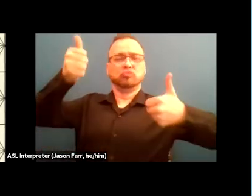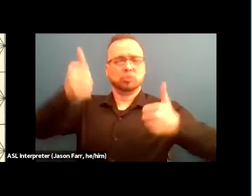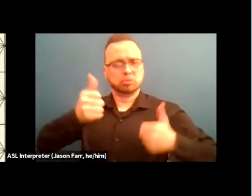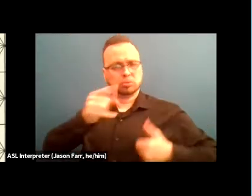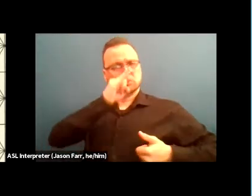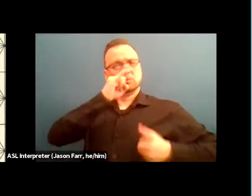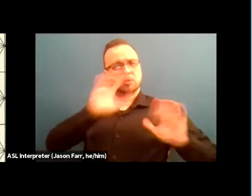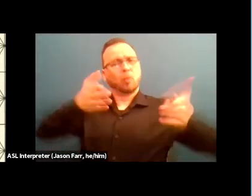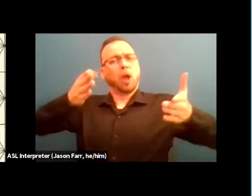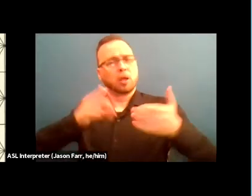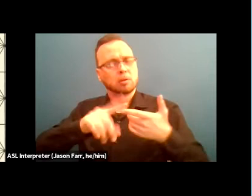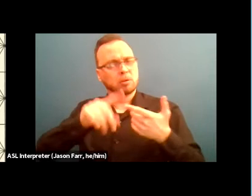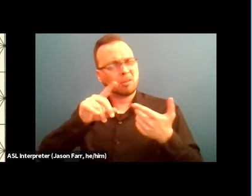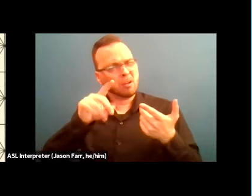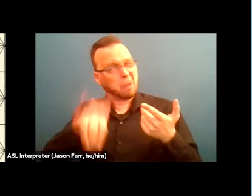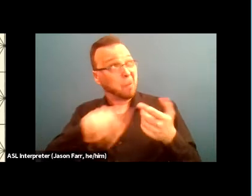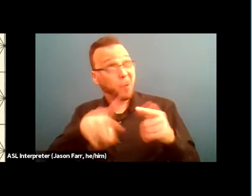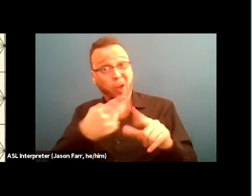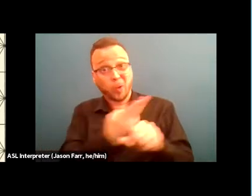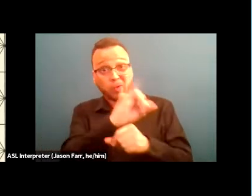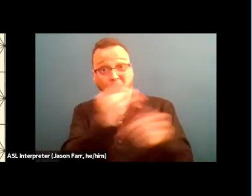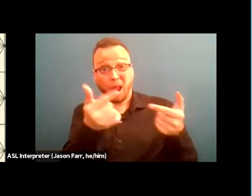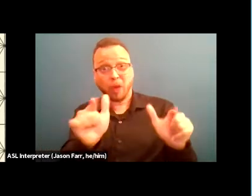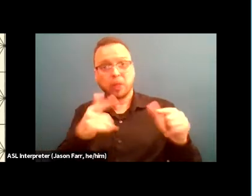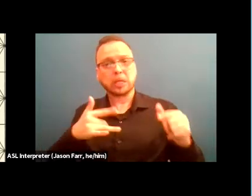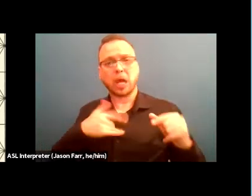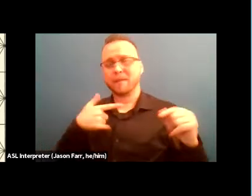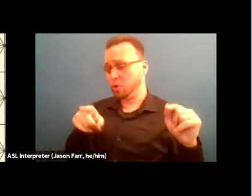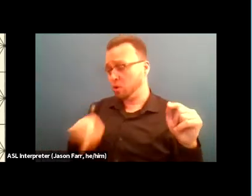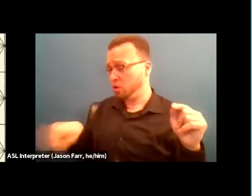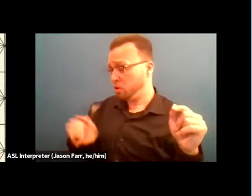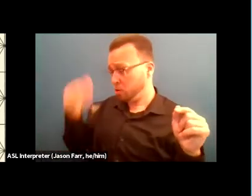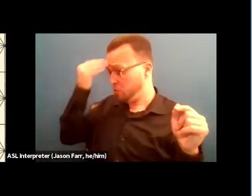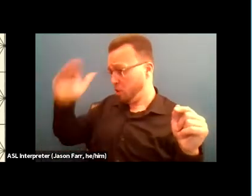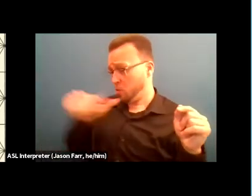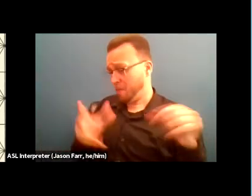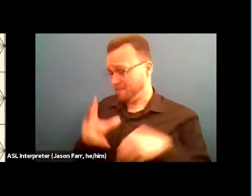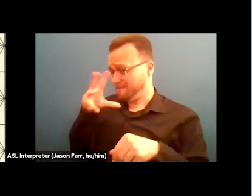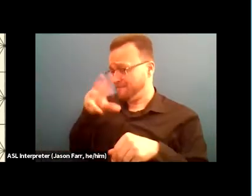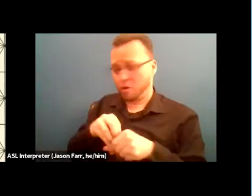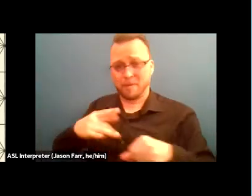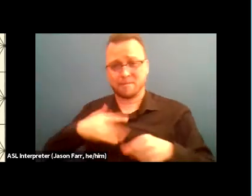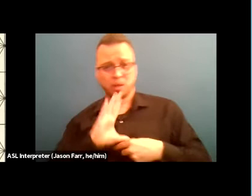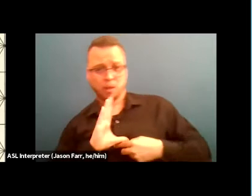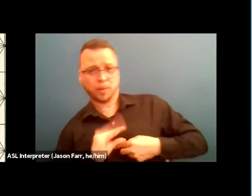and use of such language is often intentionally to make folks who don't know the jargon feel as if they don't belong.